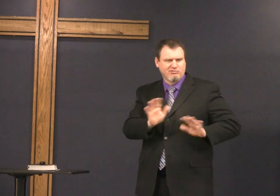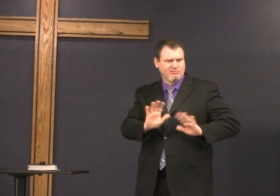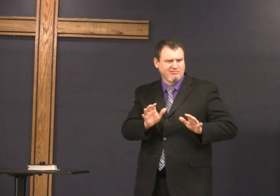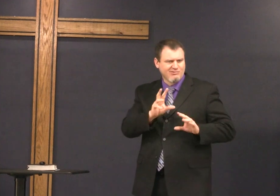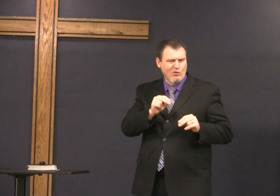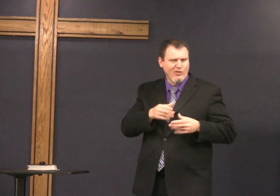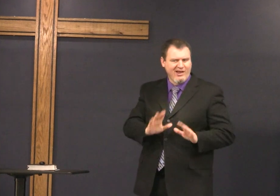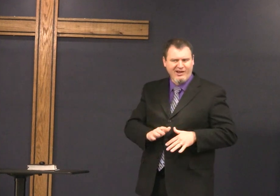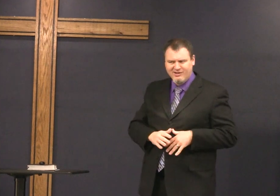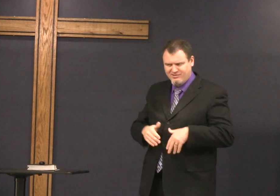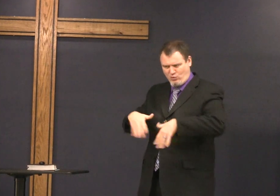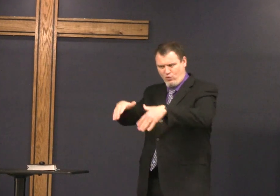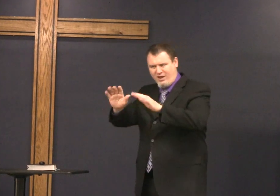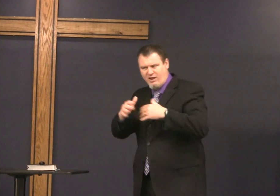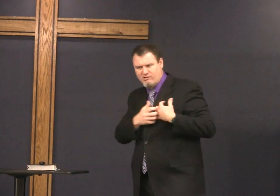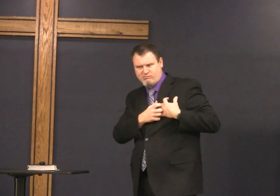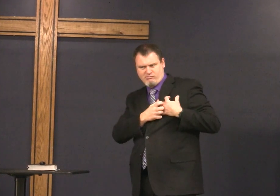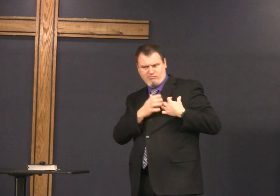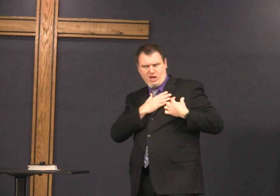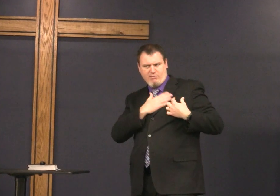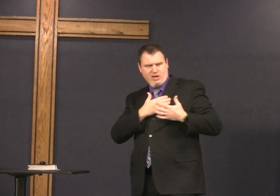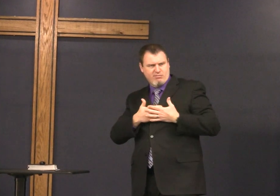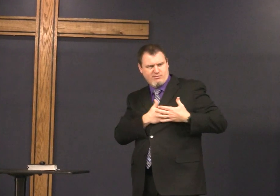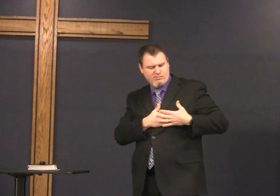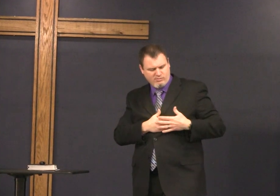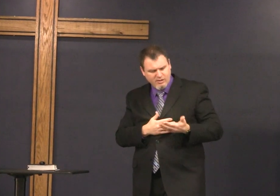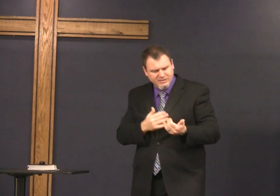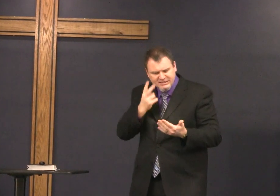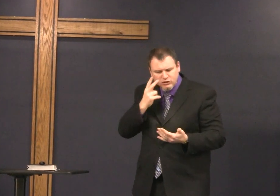stranger danger no way go away this is my baby